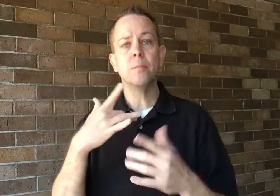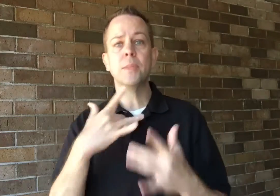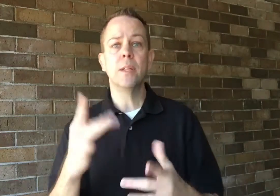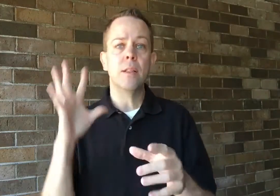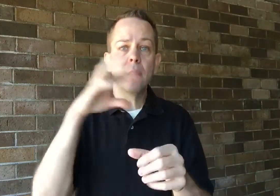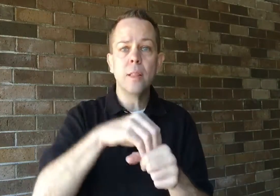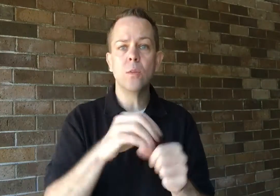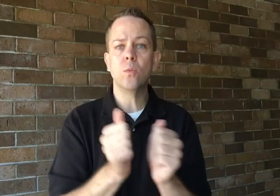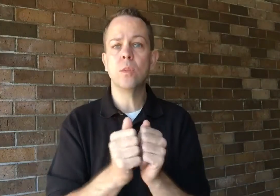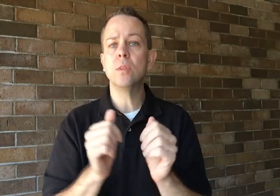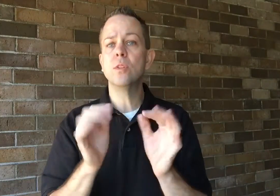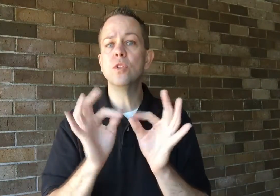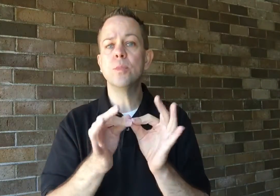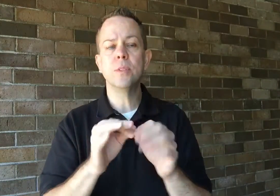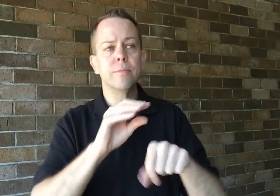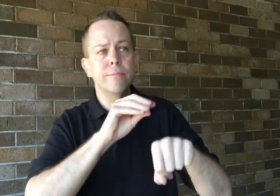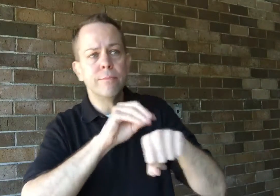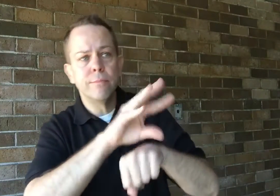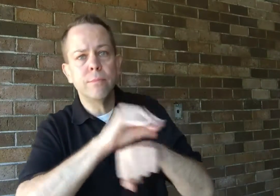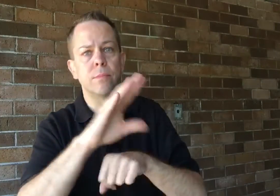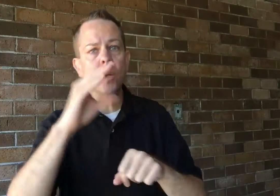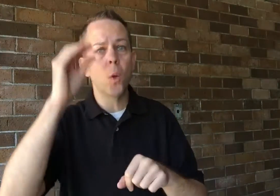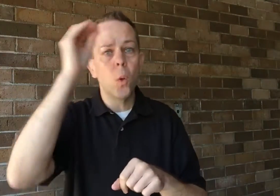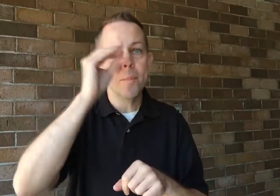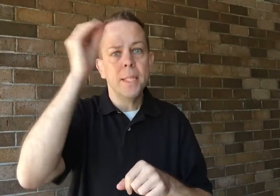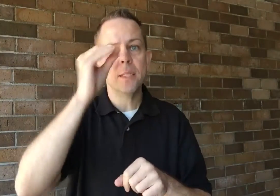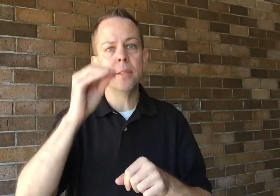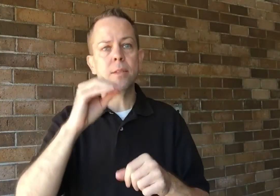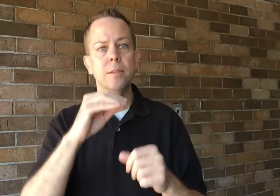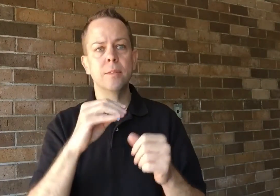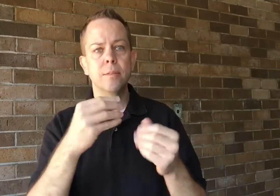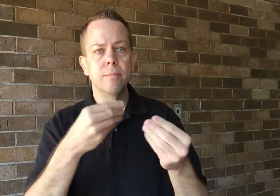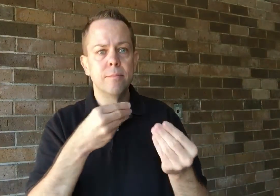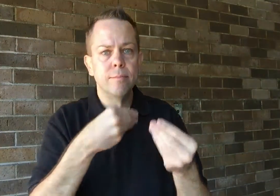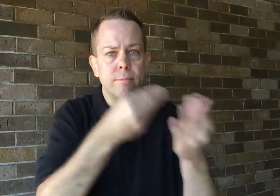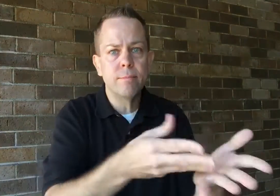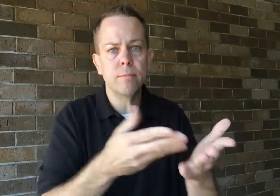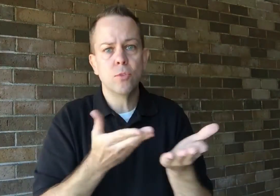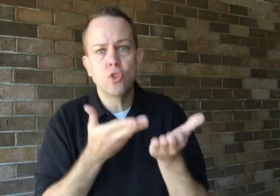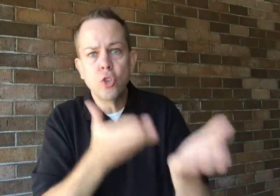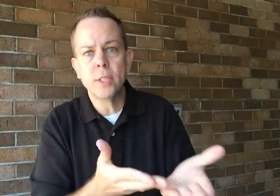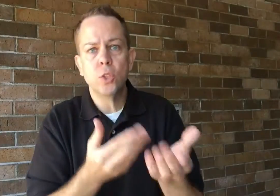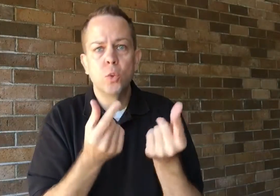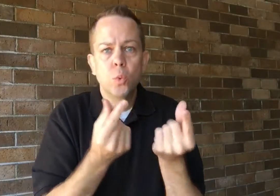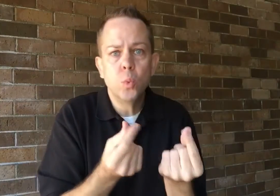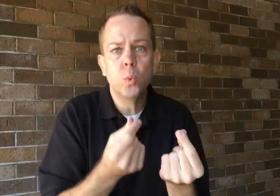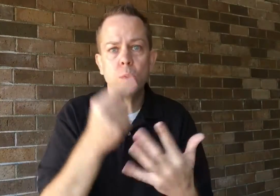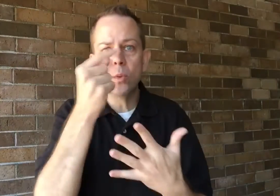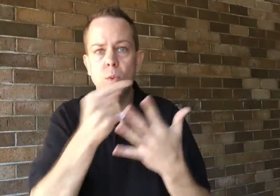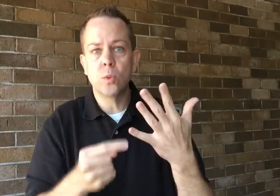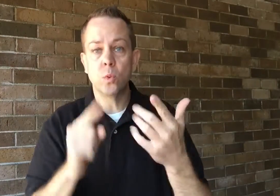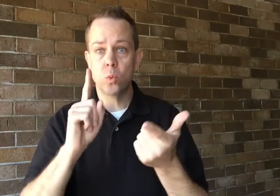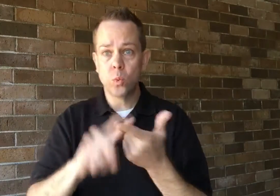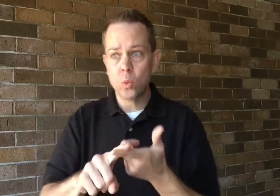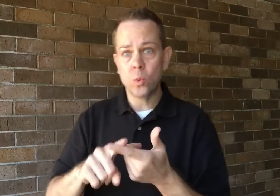may insert their own opinions or offer suggestions